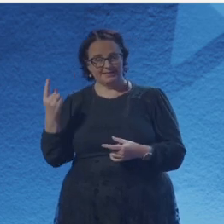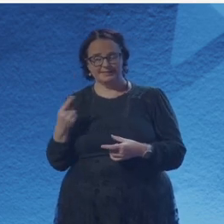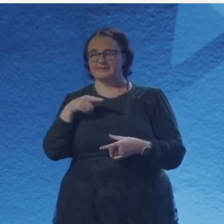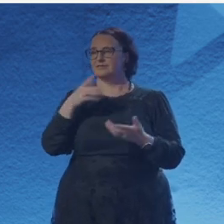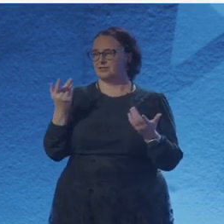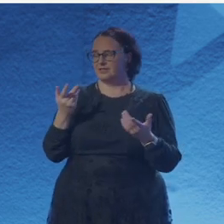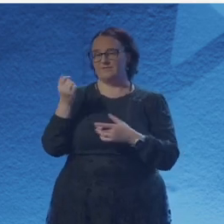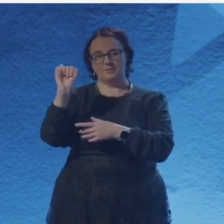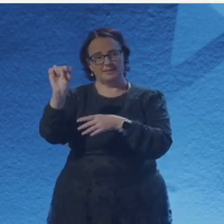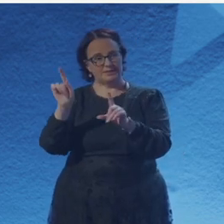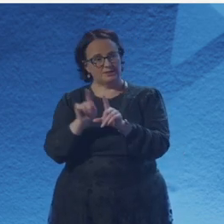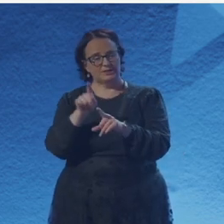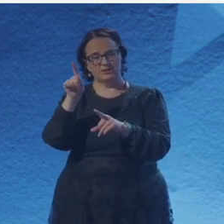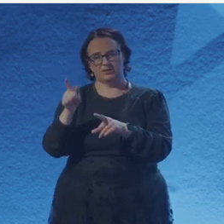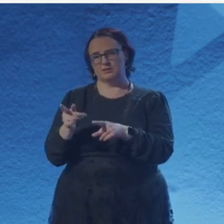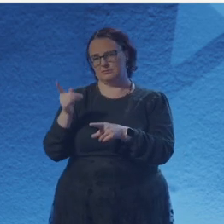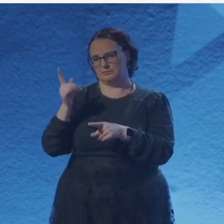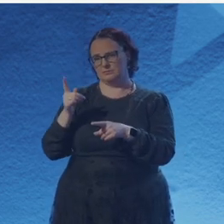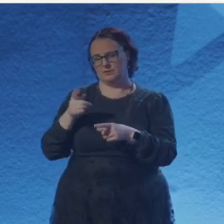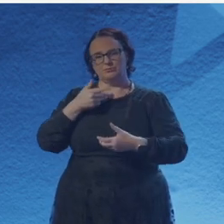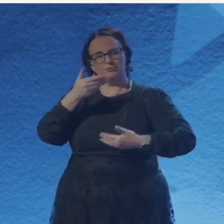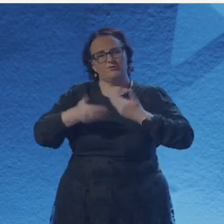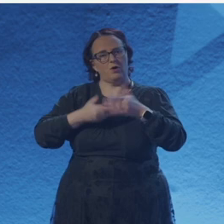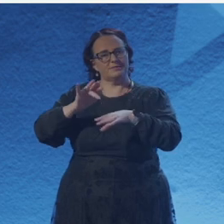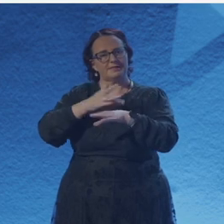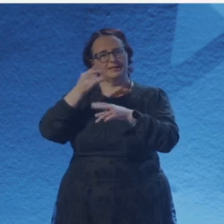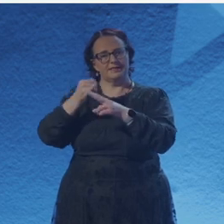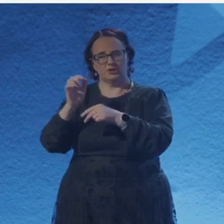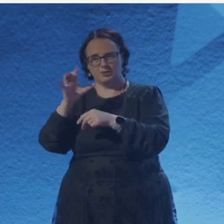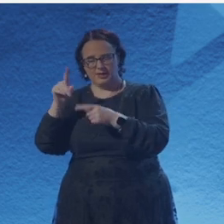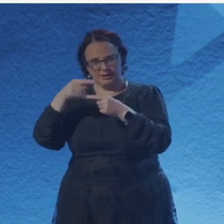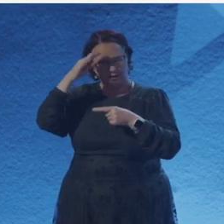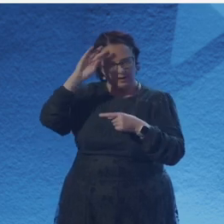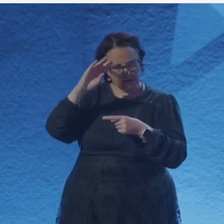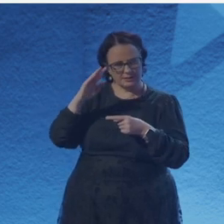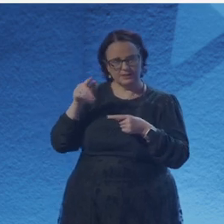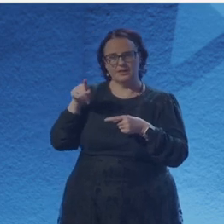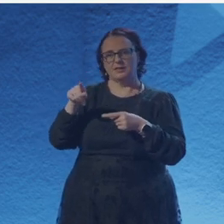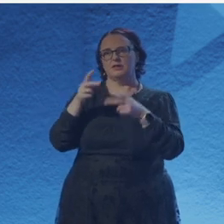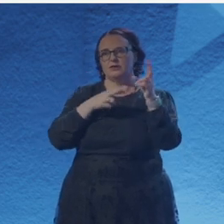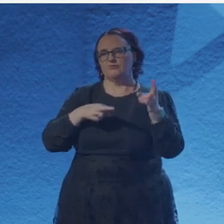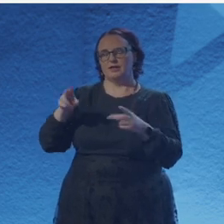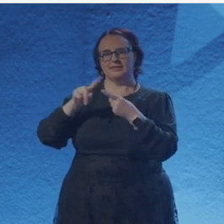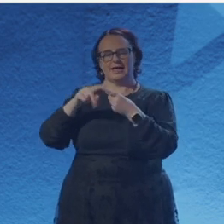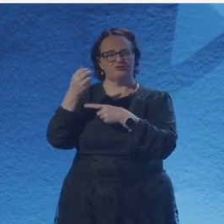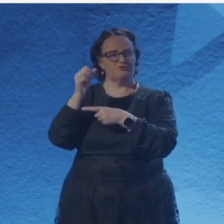is Saoirse Anton, who is an Irish writer, producer and performer. She's also a feminist optimist, enthusiast, opinionated scamp